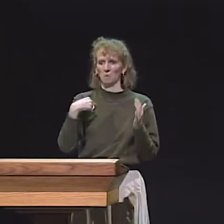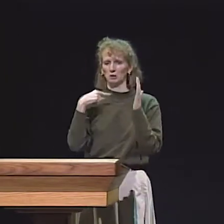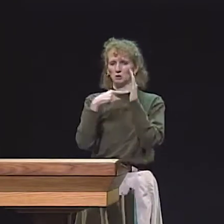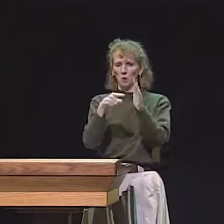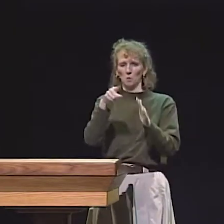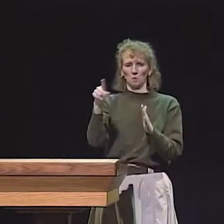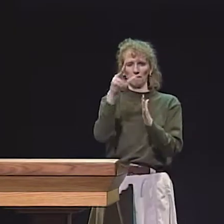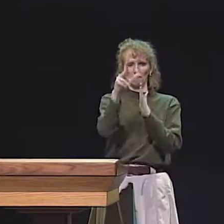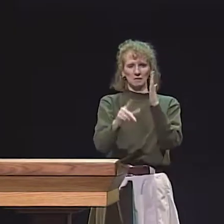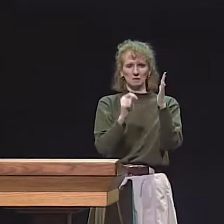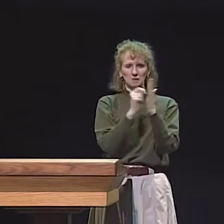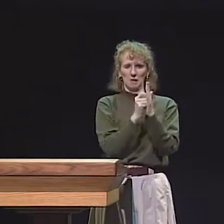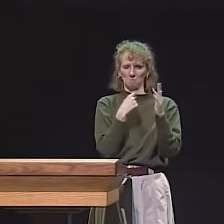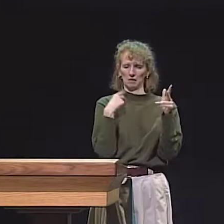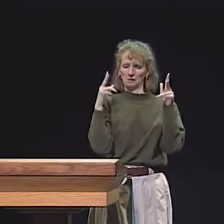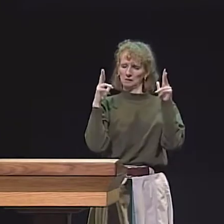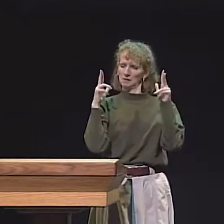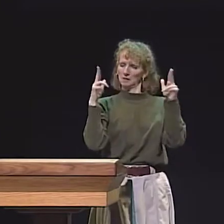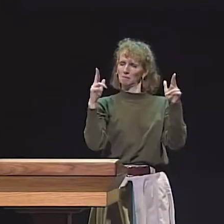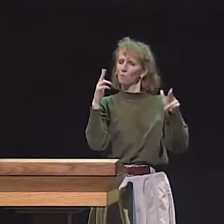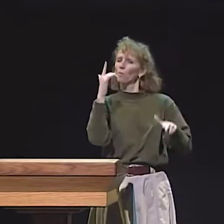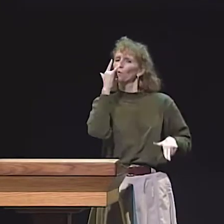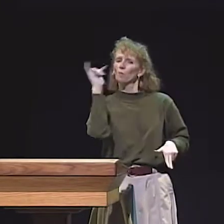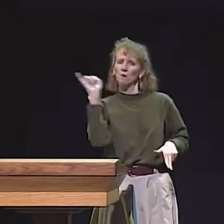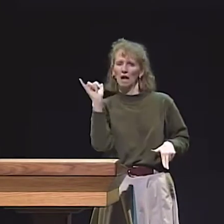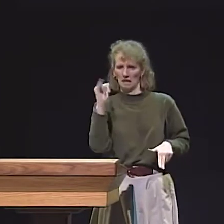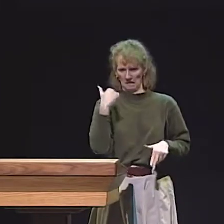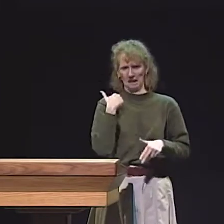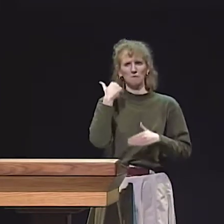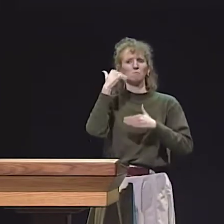SO, THERE'S THIS ADDED STEP IN THERE FOR WHEN STUDENTS DON'T KNOW HOW TO DO ROLE PLAYING.